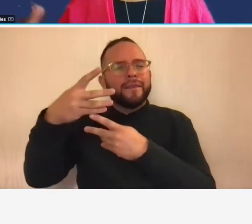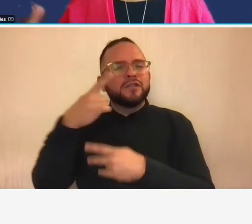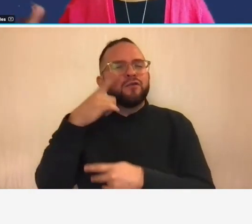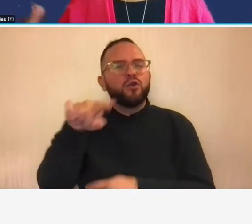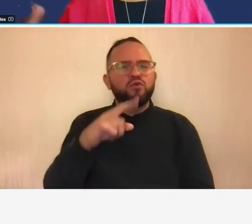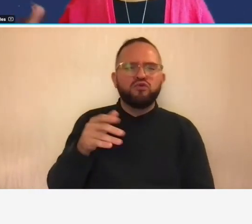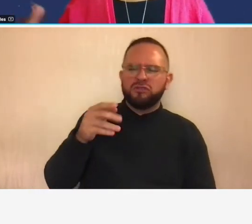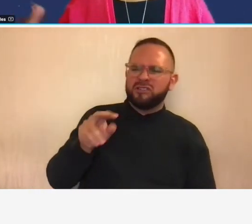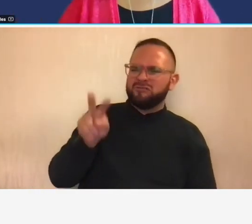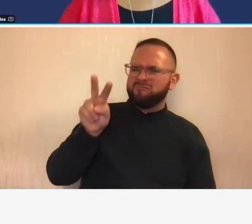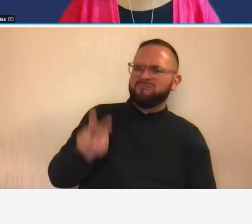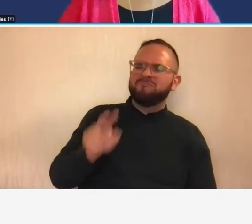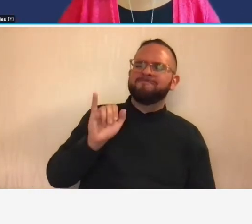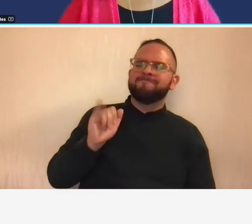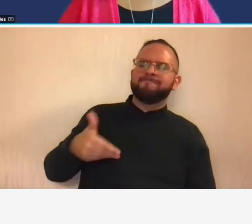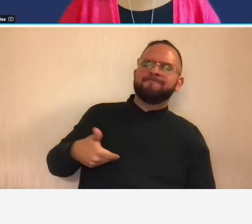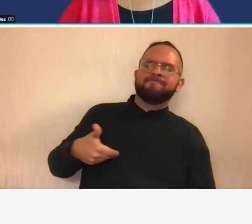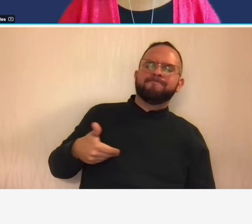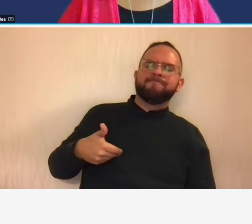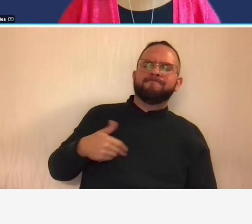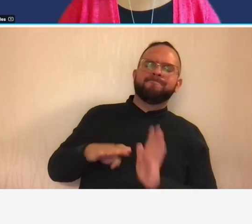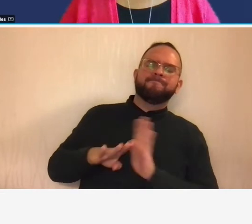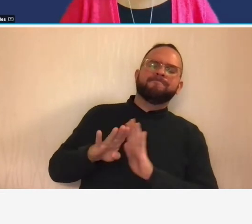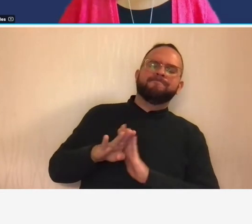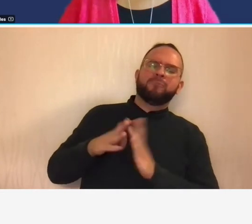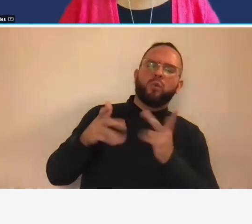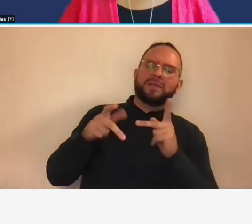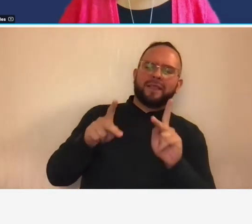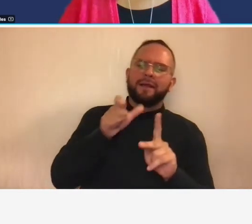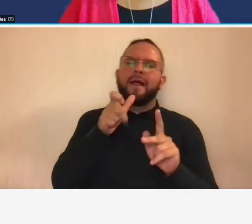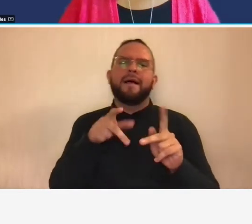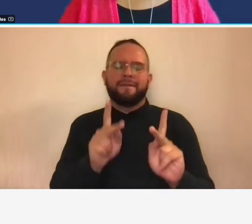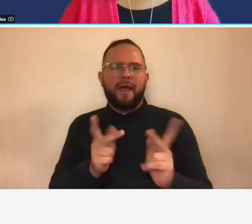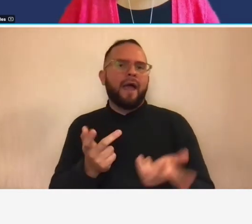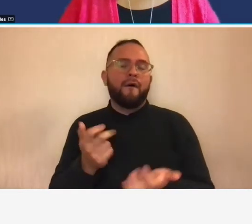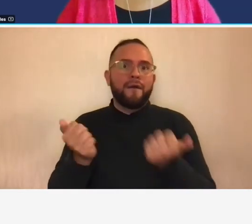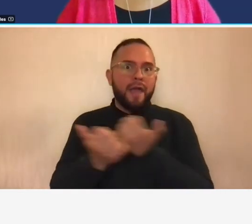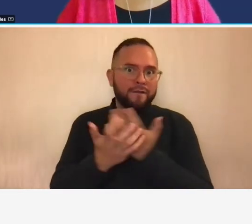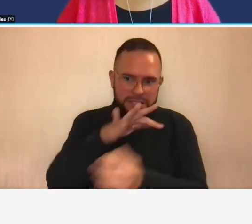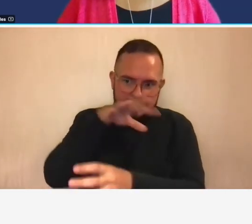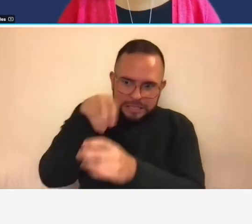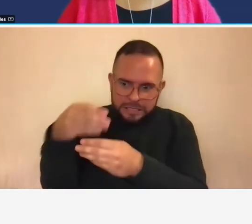of costs are unallowable it's not all inclusive so if you look through far 31 which you now have